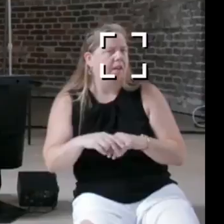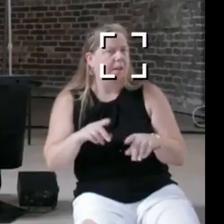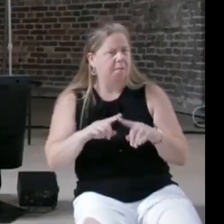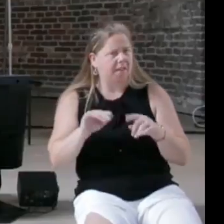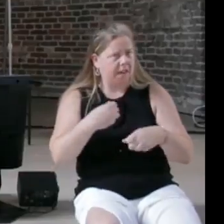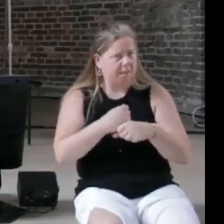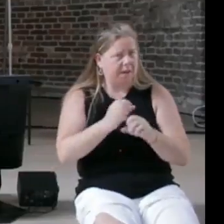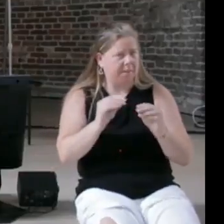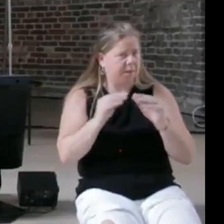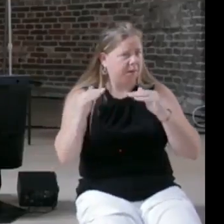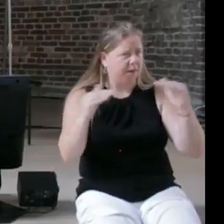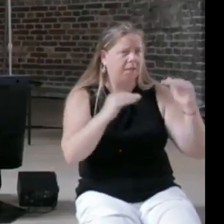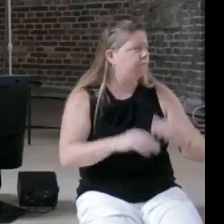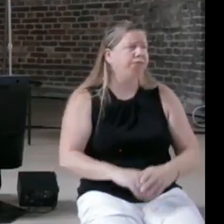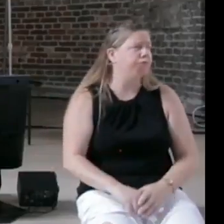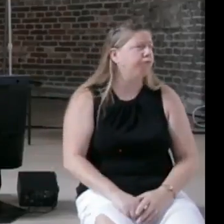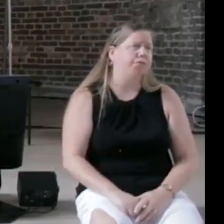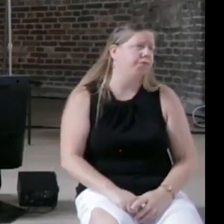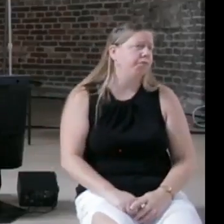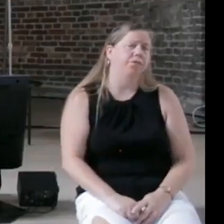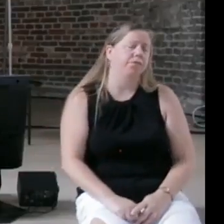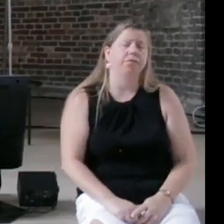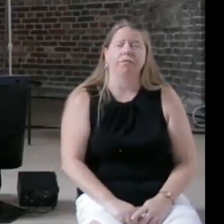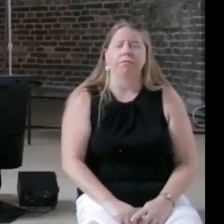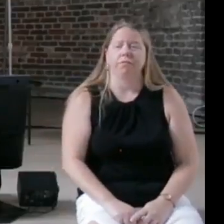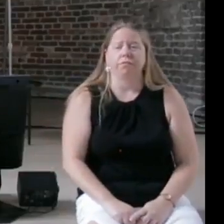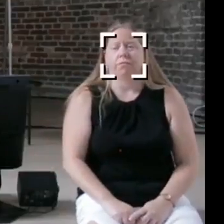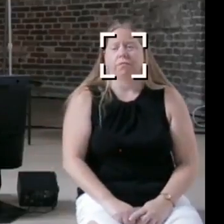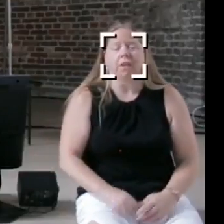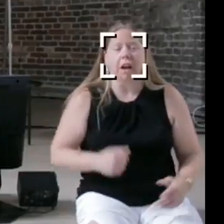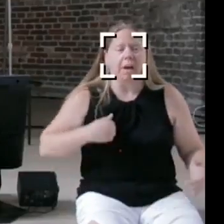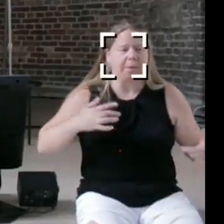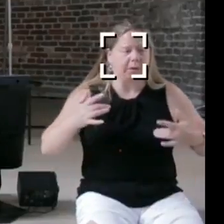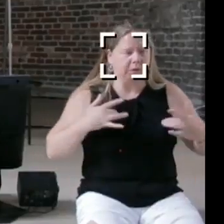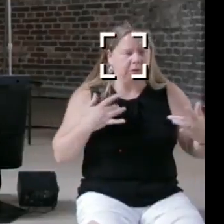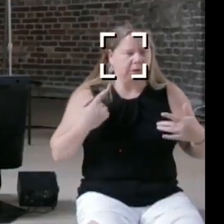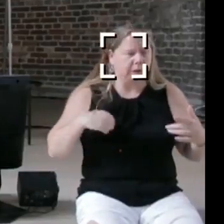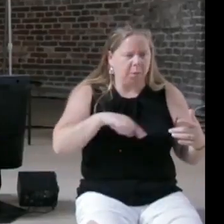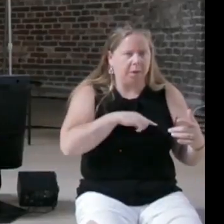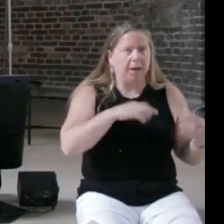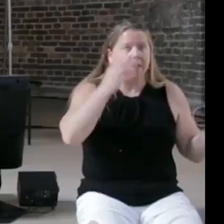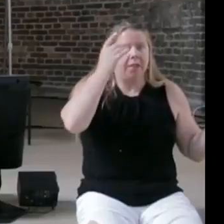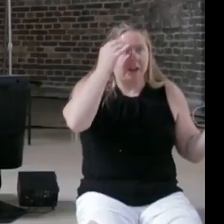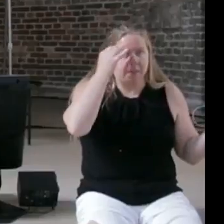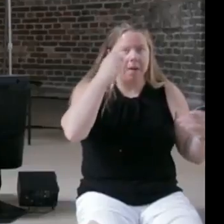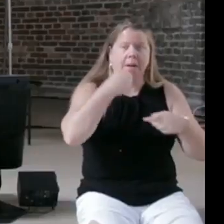and so I'm concerned that we are looking at trying to make the judges job more efficient